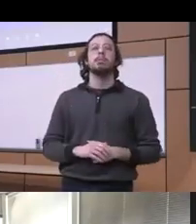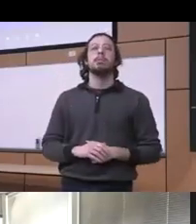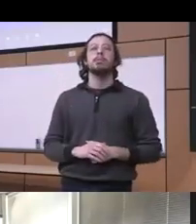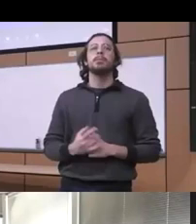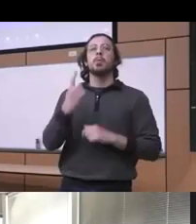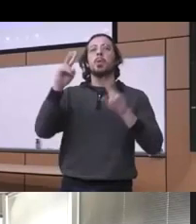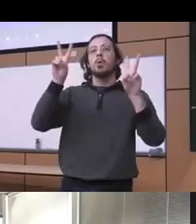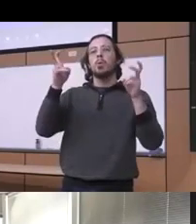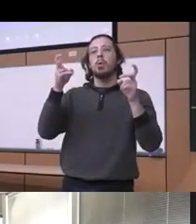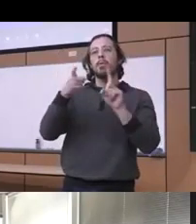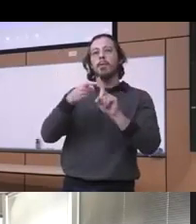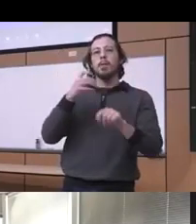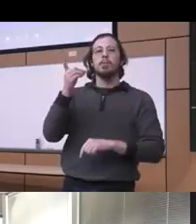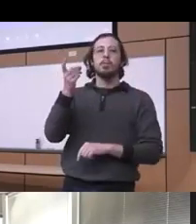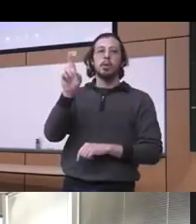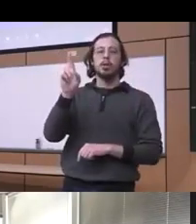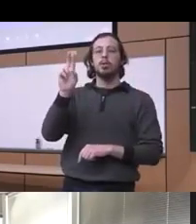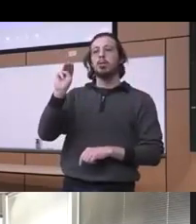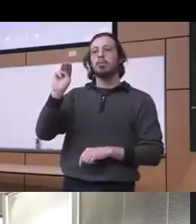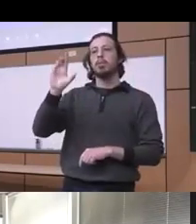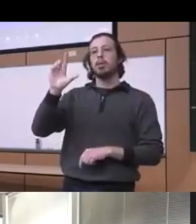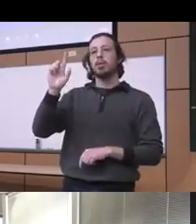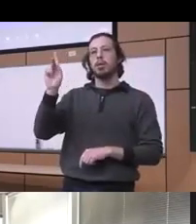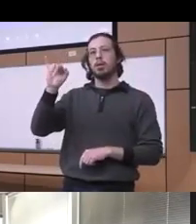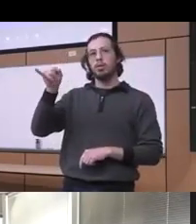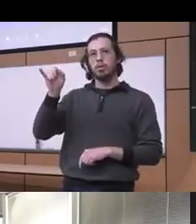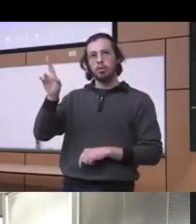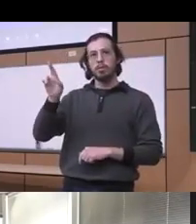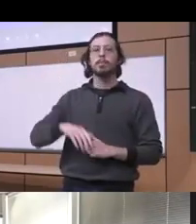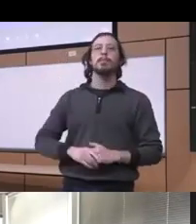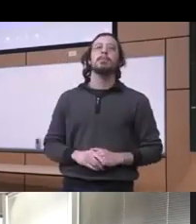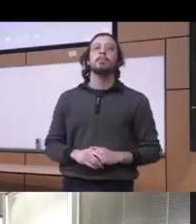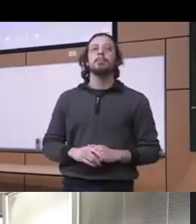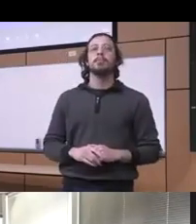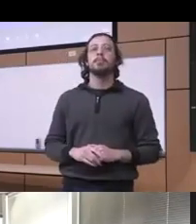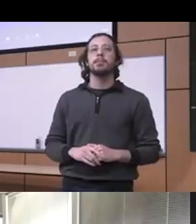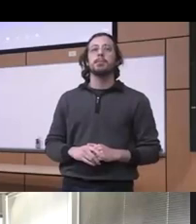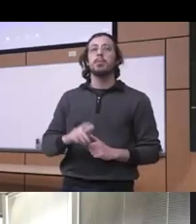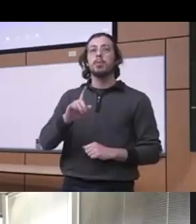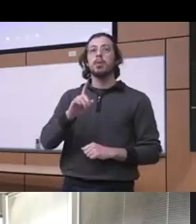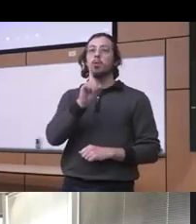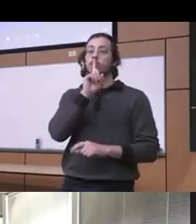Martin Luther King is Junior you know about the fact that it really boils down to this that all